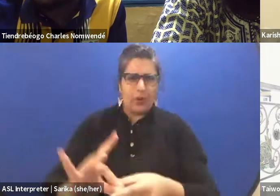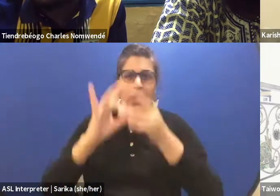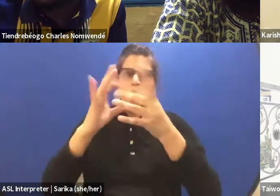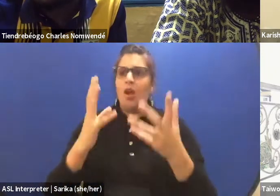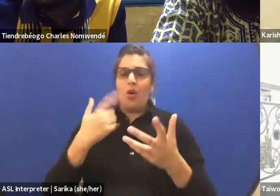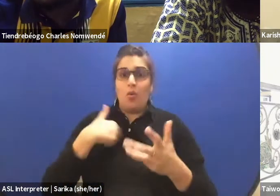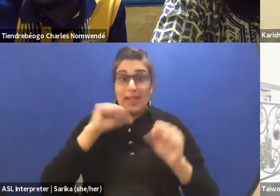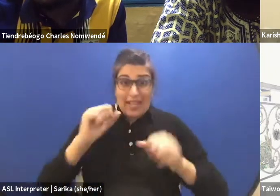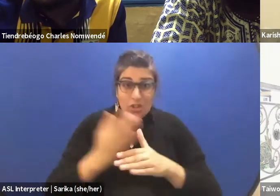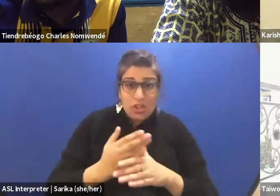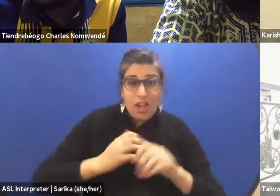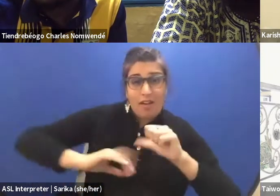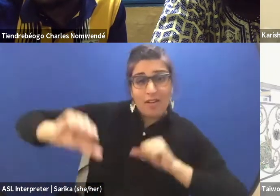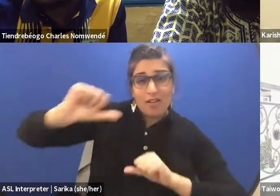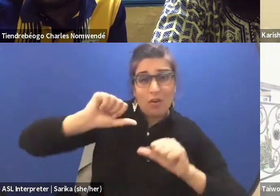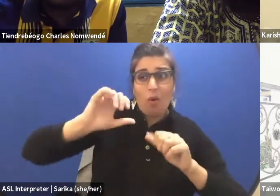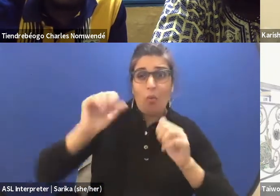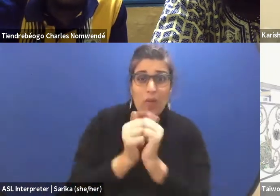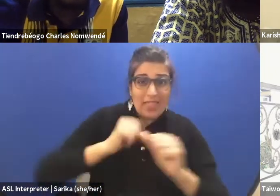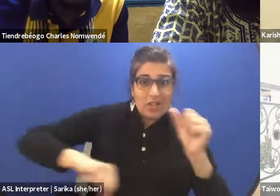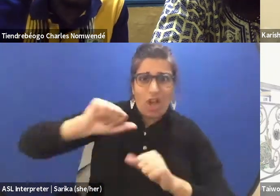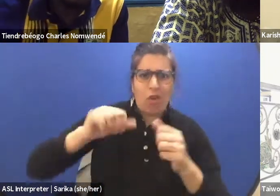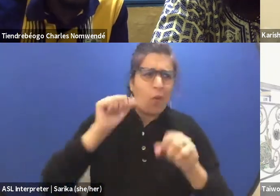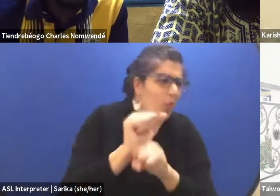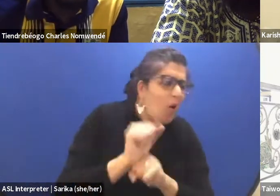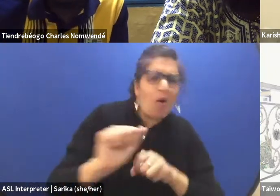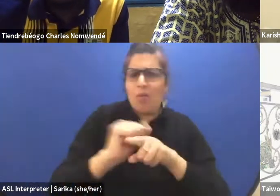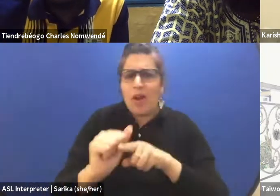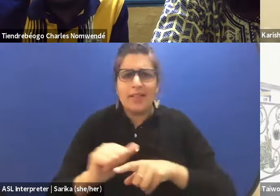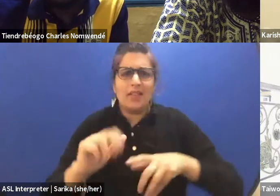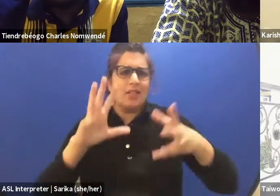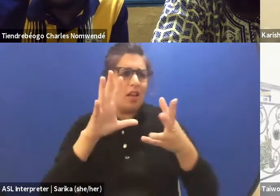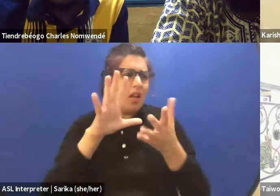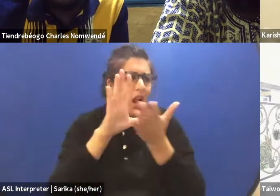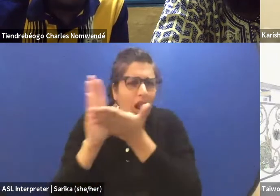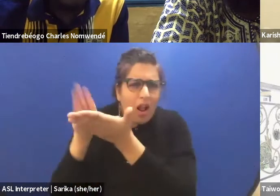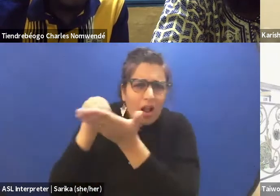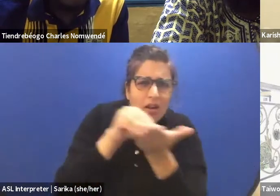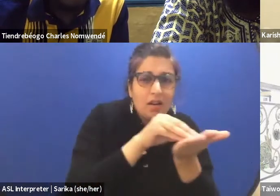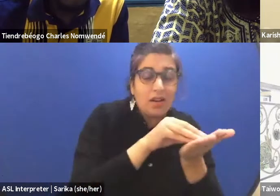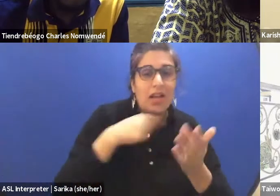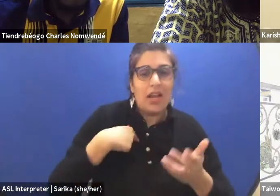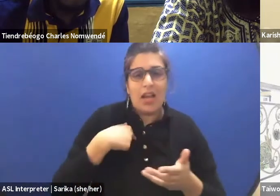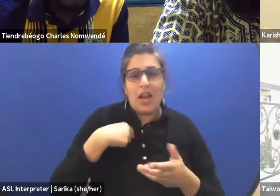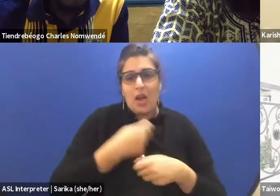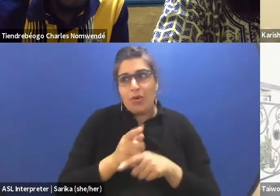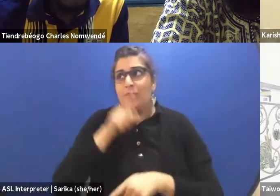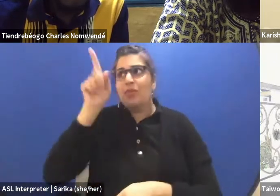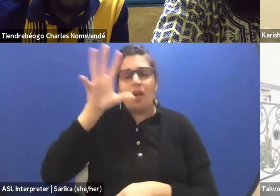And for me, from the practice of producing on the continent, I think especially having curated festivals